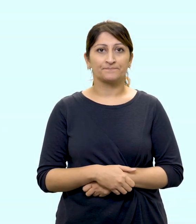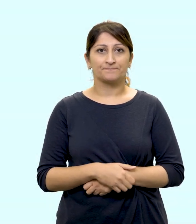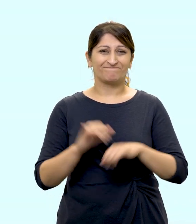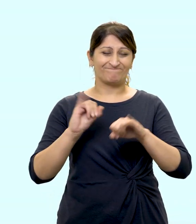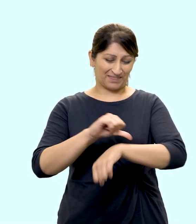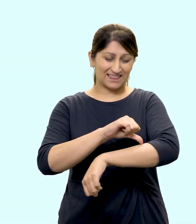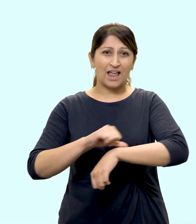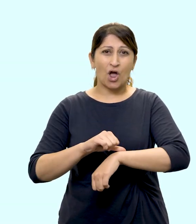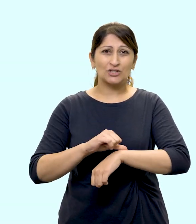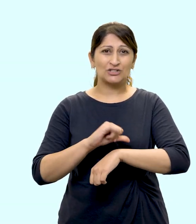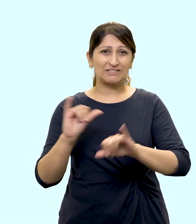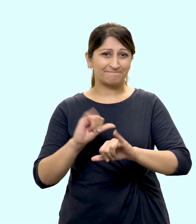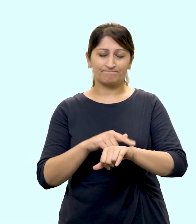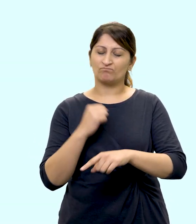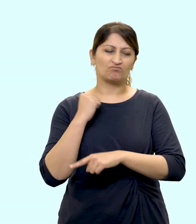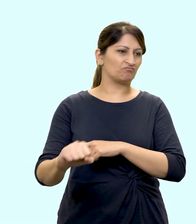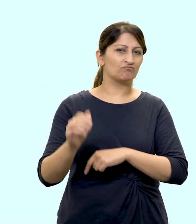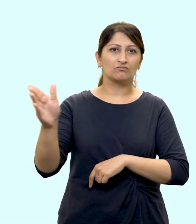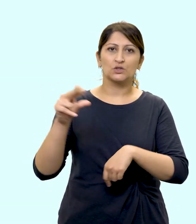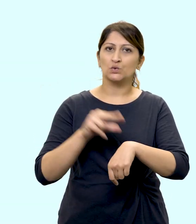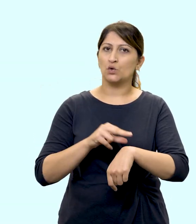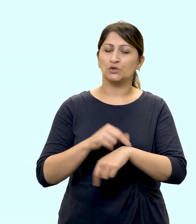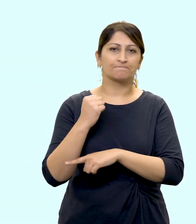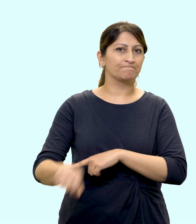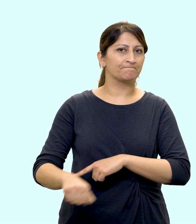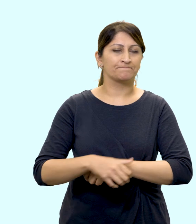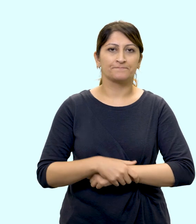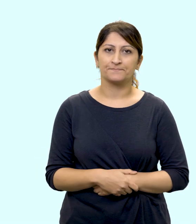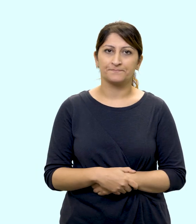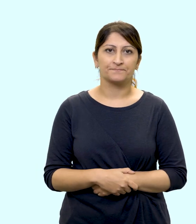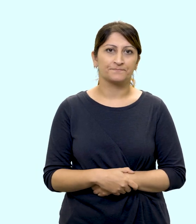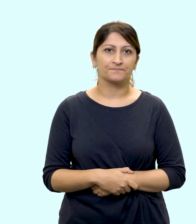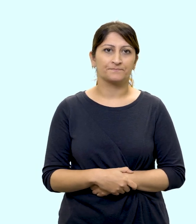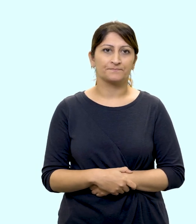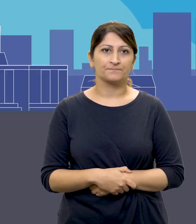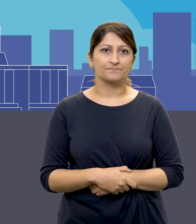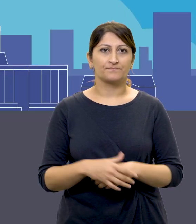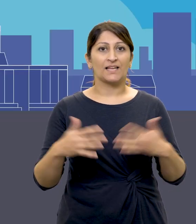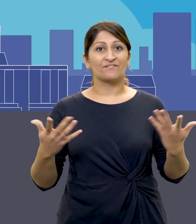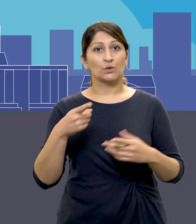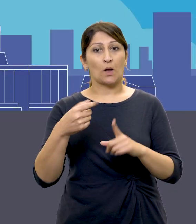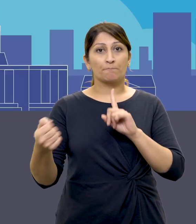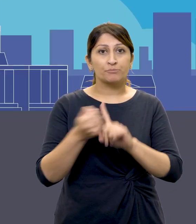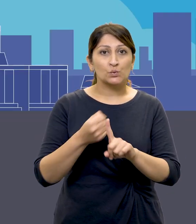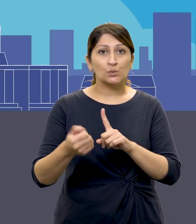He's got a nasty cut on his arm, but won't visit his doctor. If abuse or neglect is